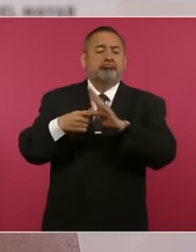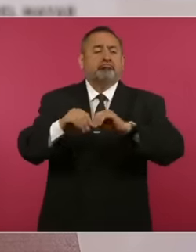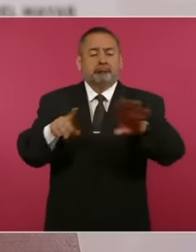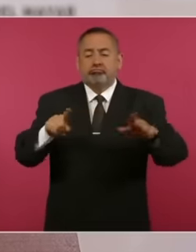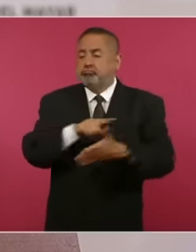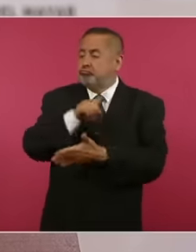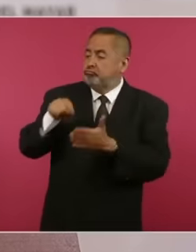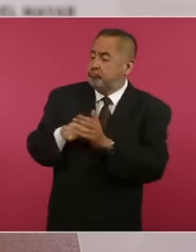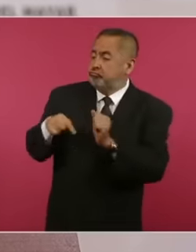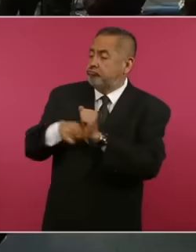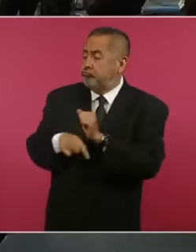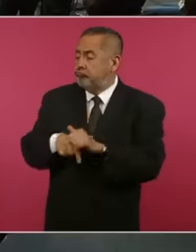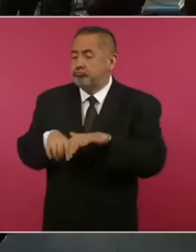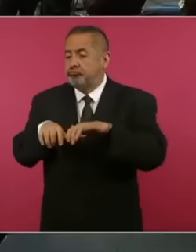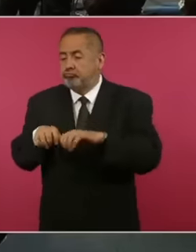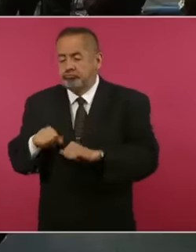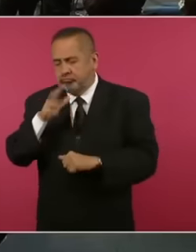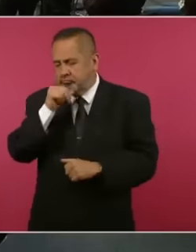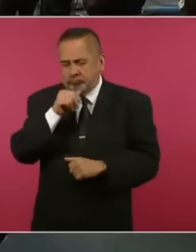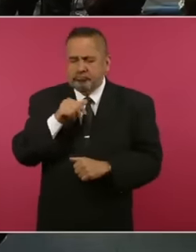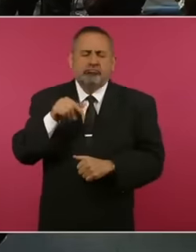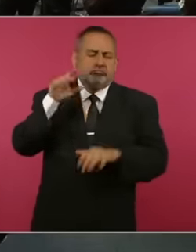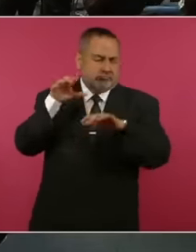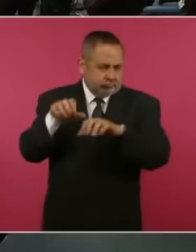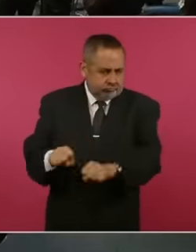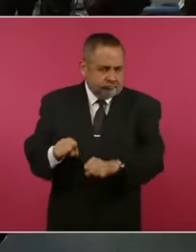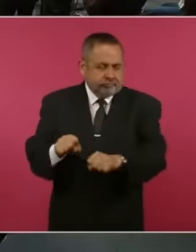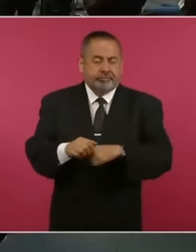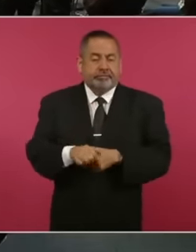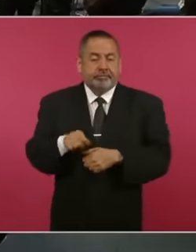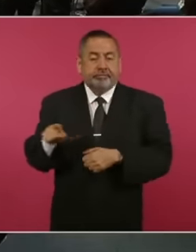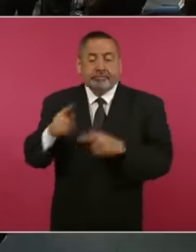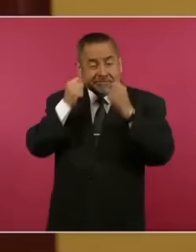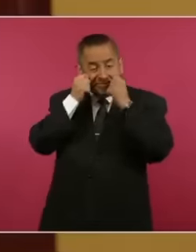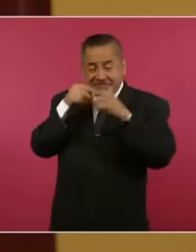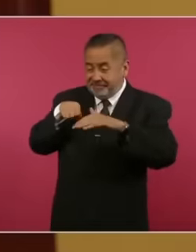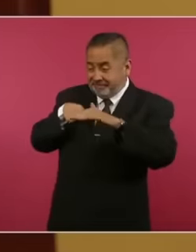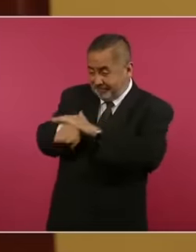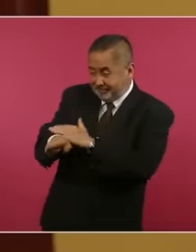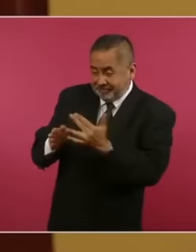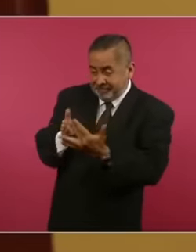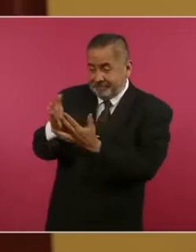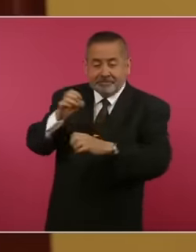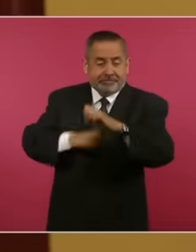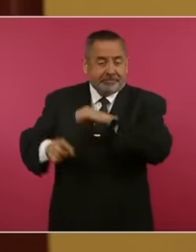criminals can hide, the raid on the Mexican Embassy and its refusal not to hand over